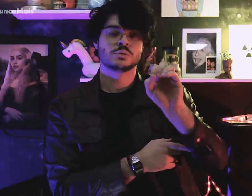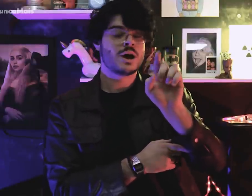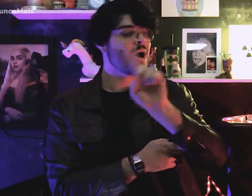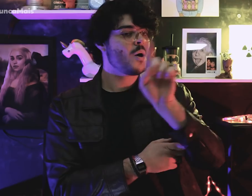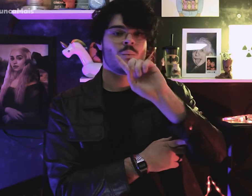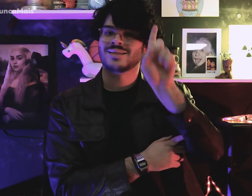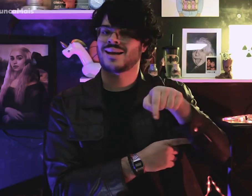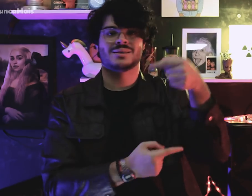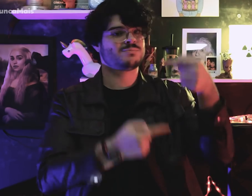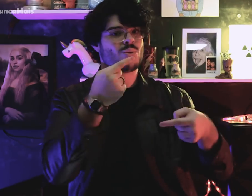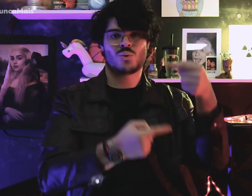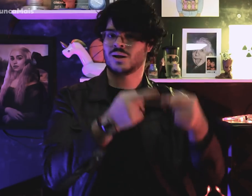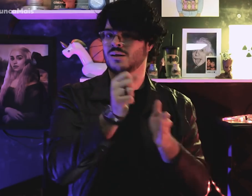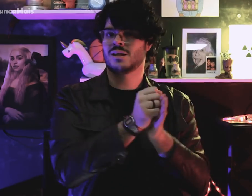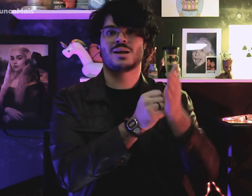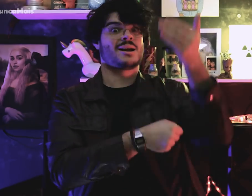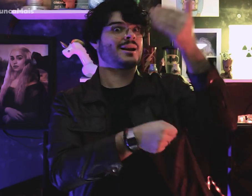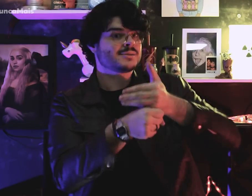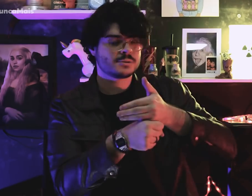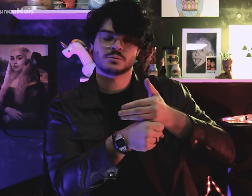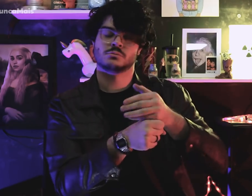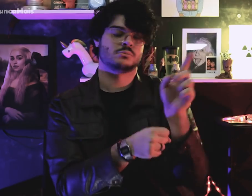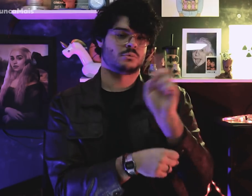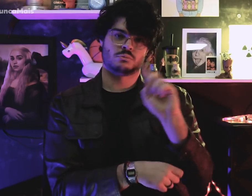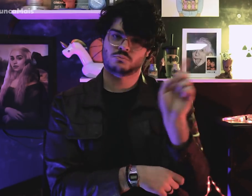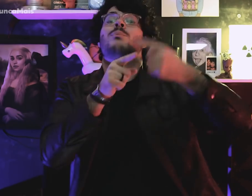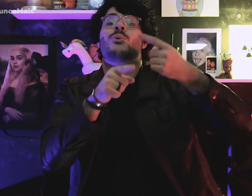but it was not one fascist regime.